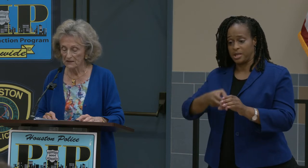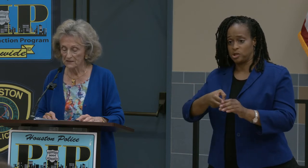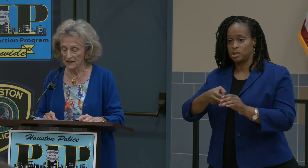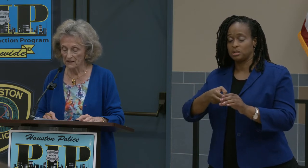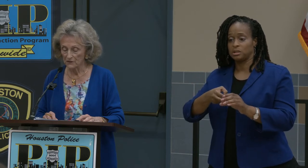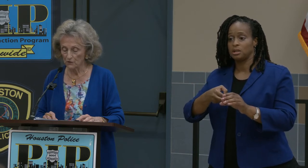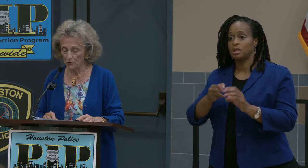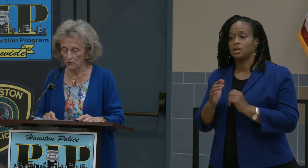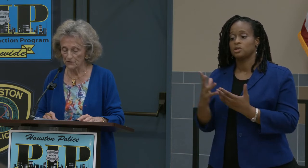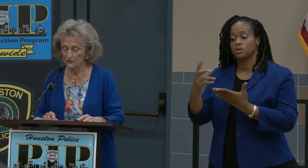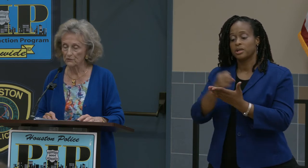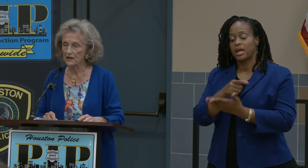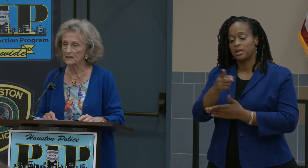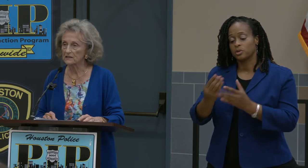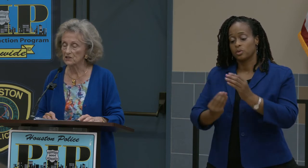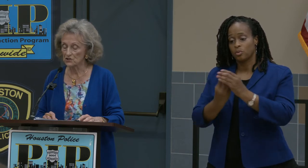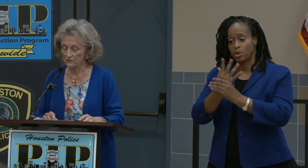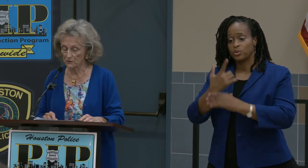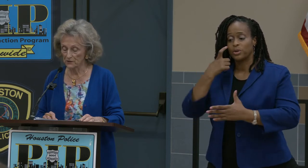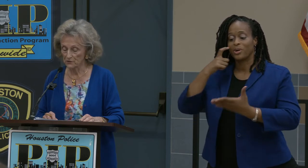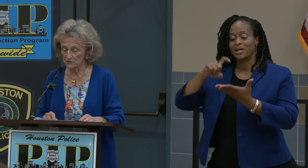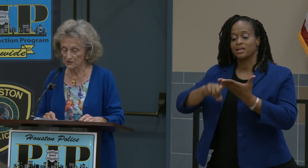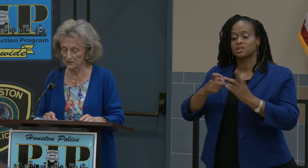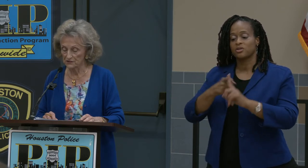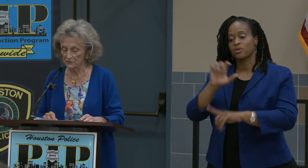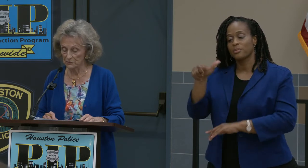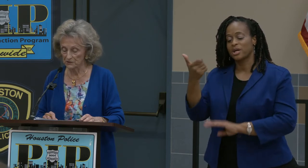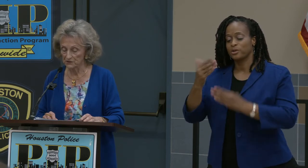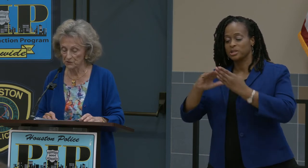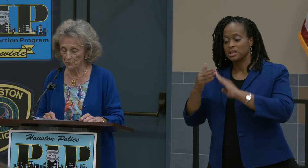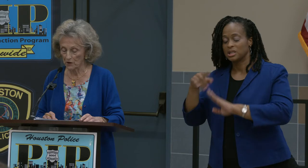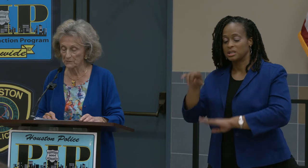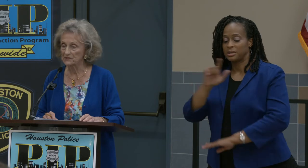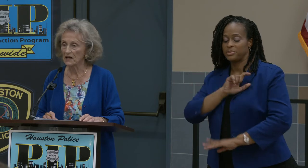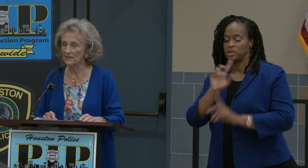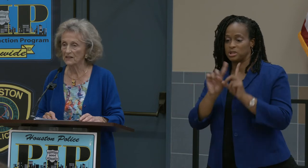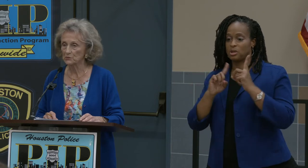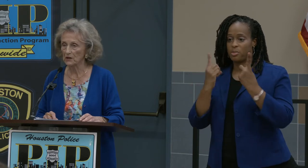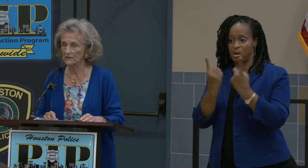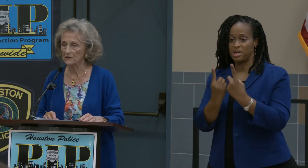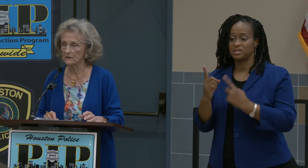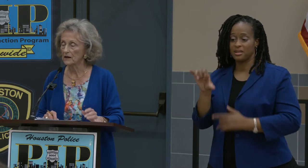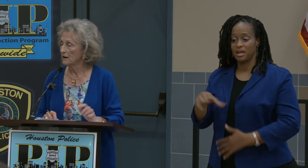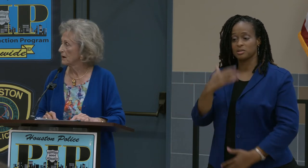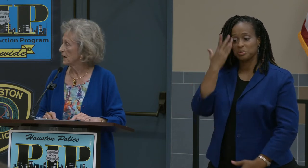to gain the growth and the recognition from other cities and police departments. And that's why I